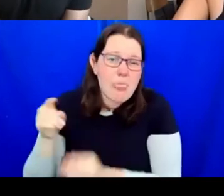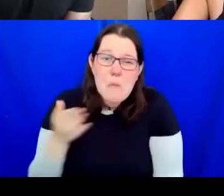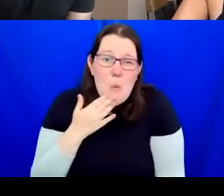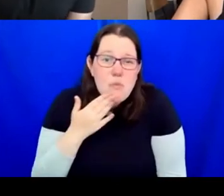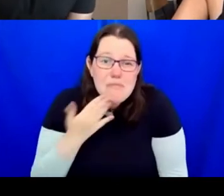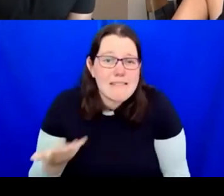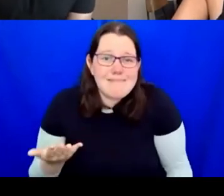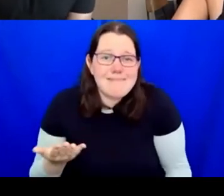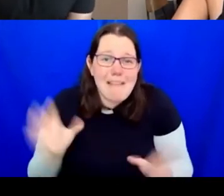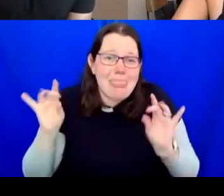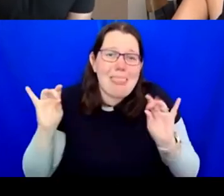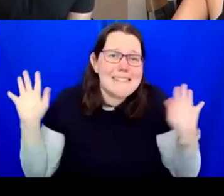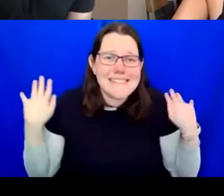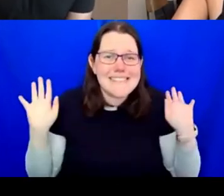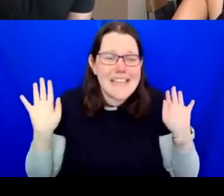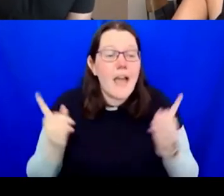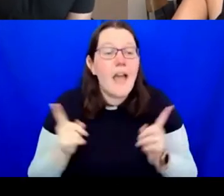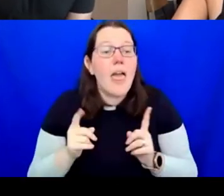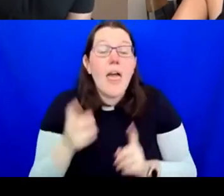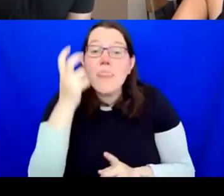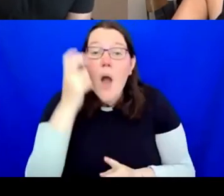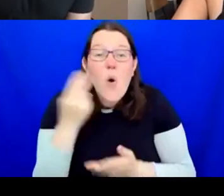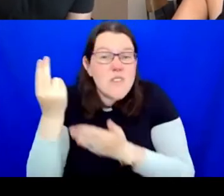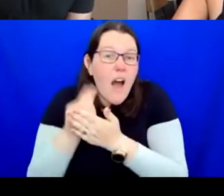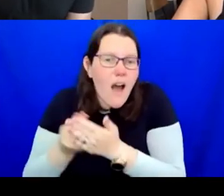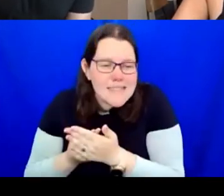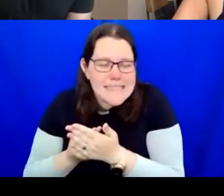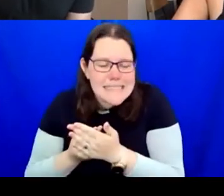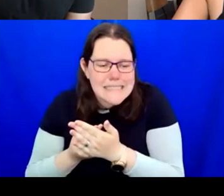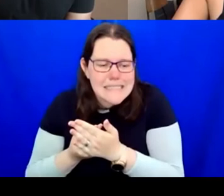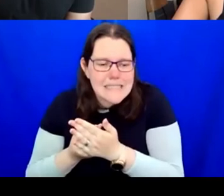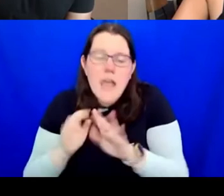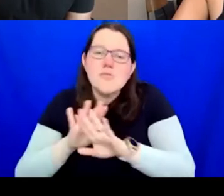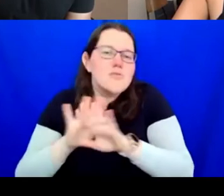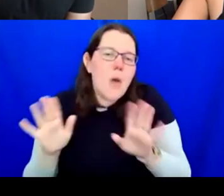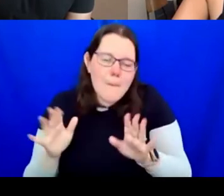The older artist thing and I'm not connecting that with my own age, can I say, but